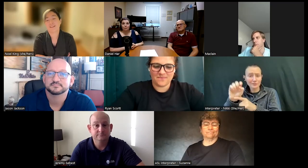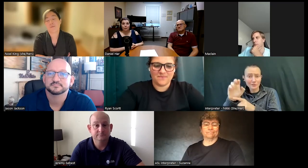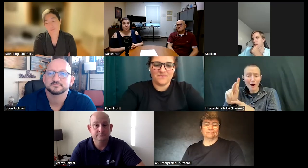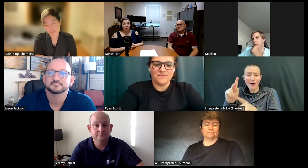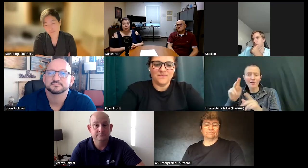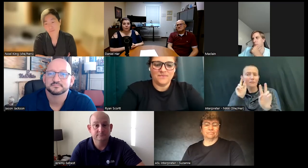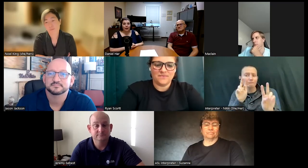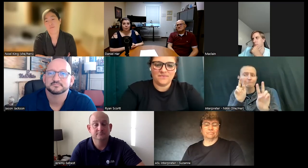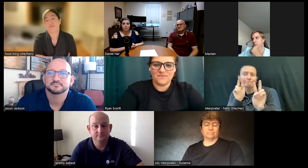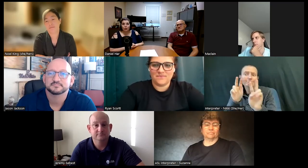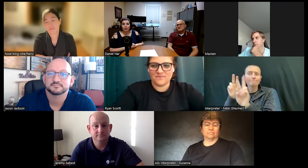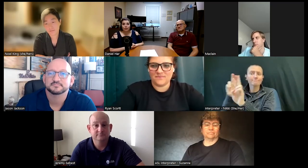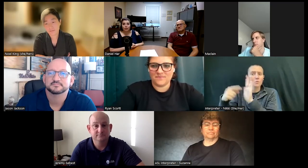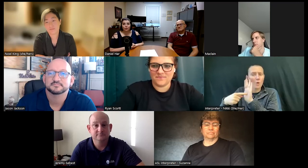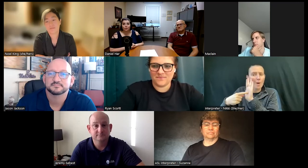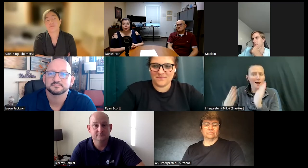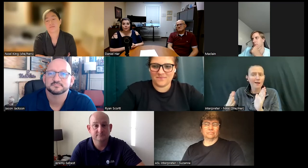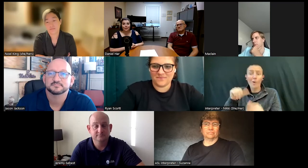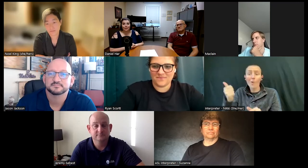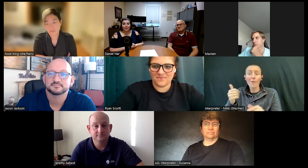model but really the people that helped encourage you throughout your entire